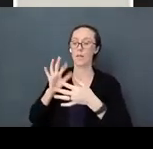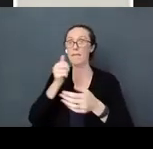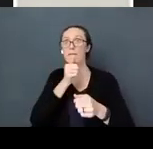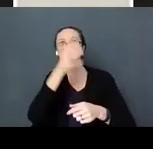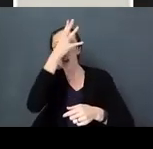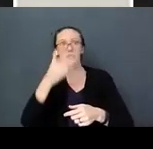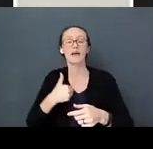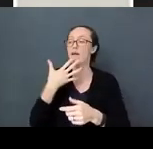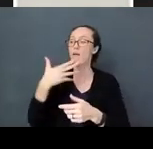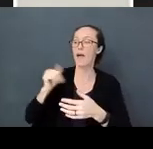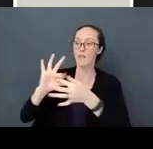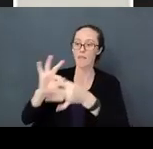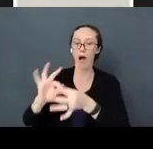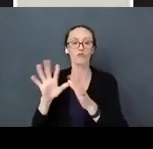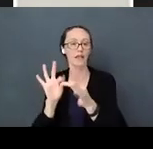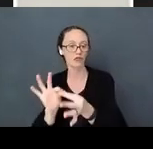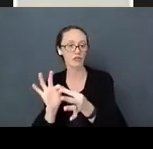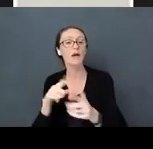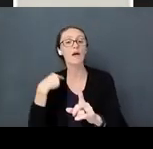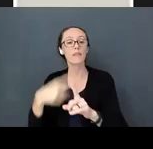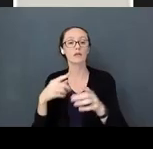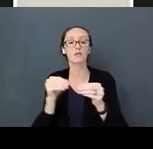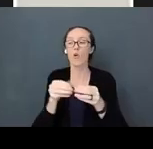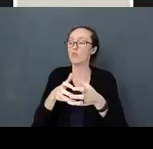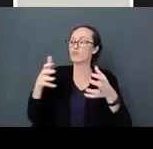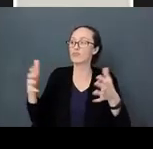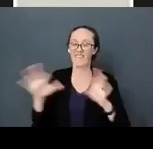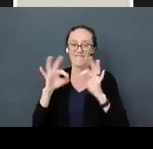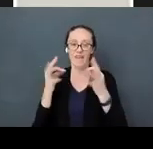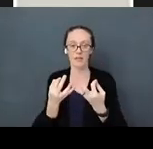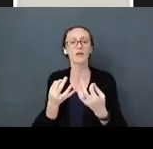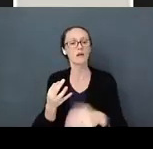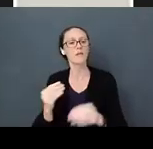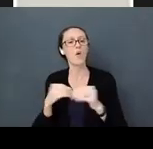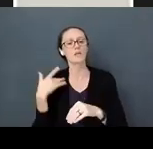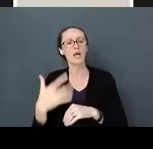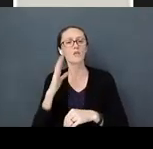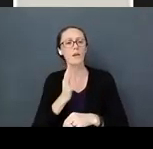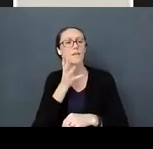and extended family. They are more likely to stay in touch with parents even when they are